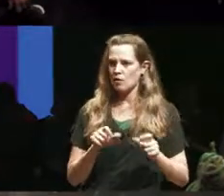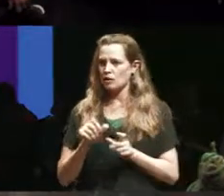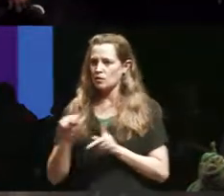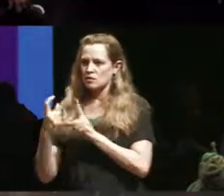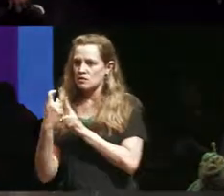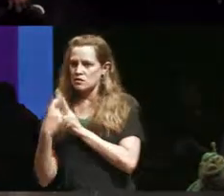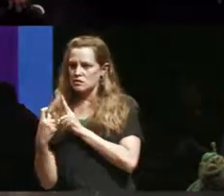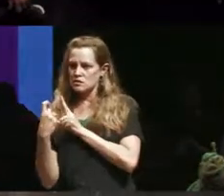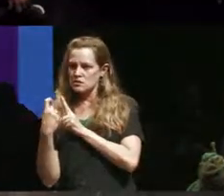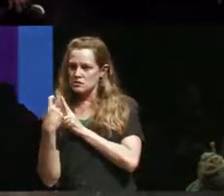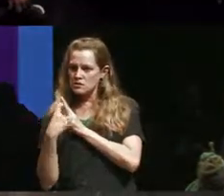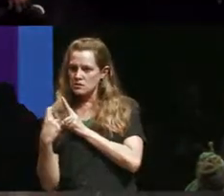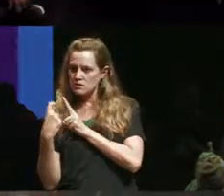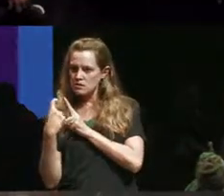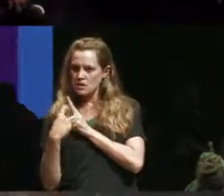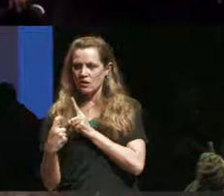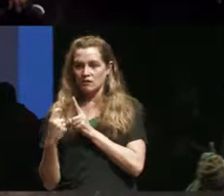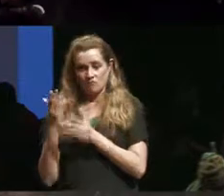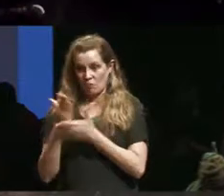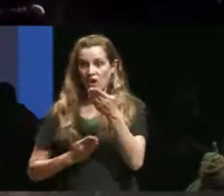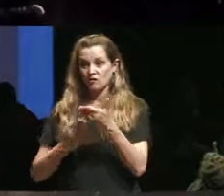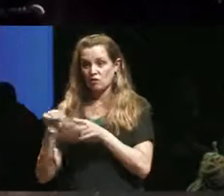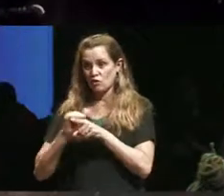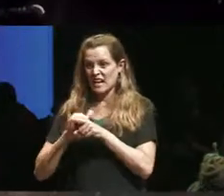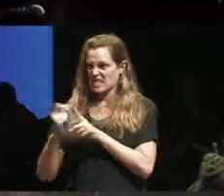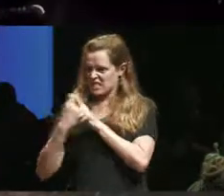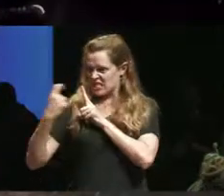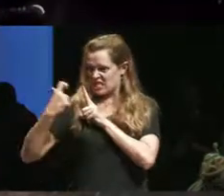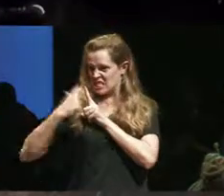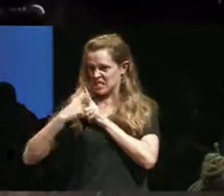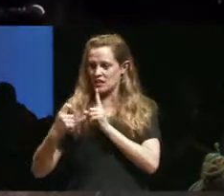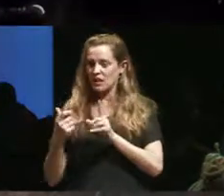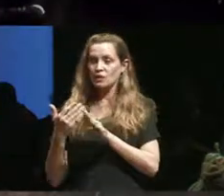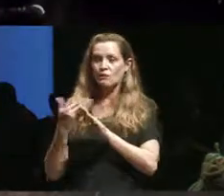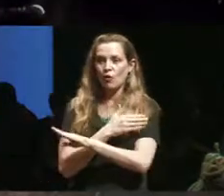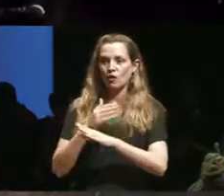dance training like to be violent and abusive I remember just before we were going onstage